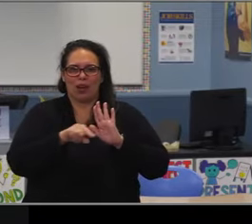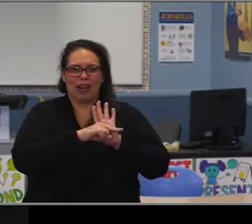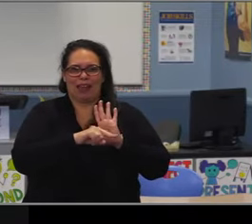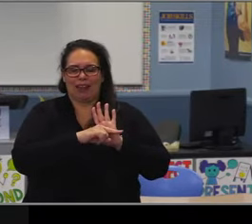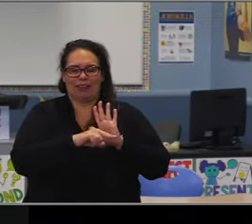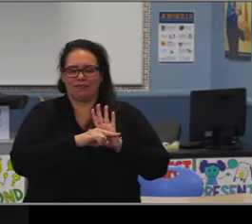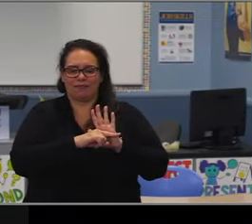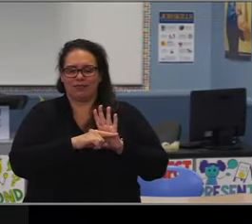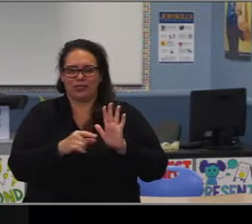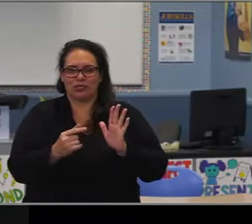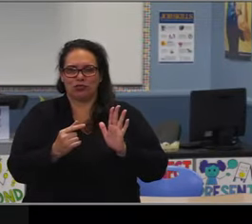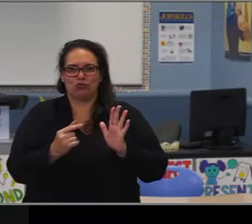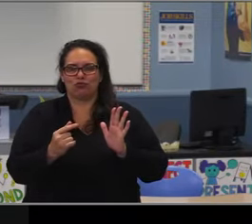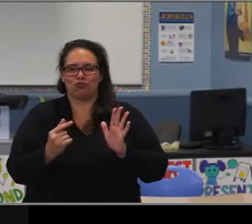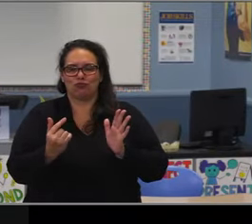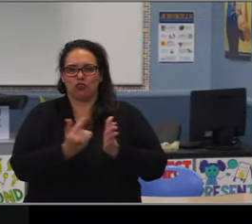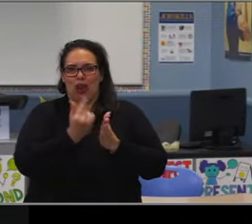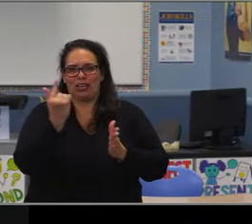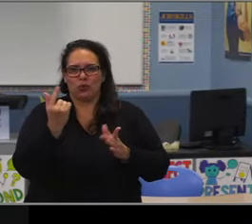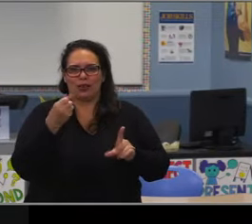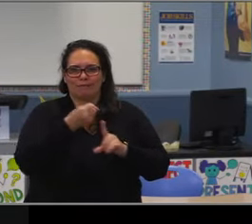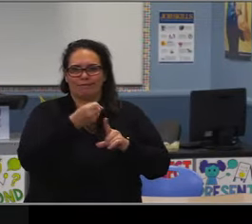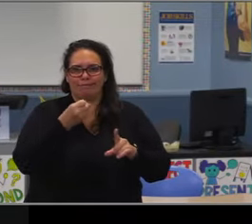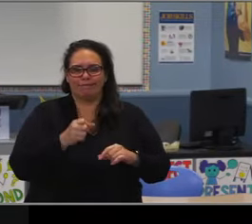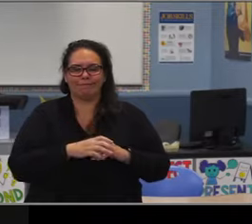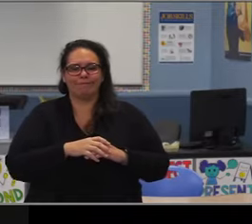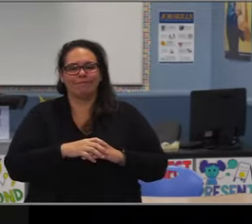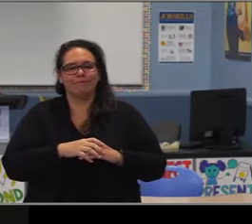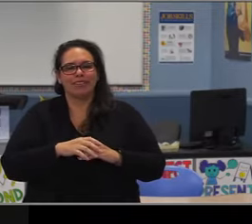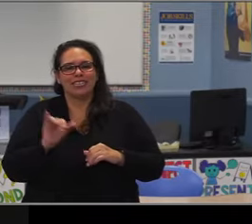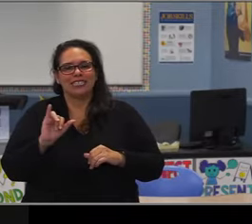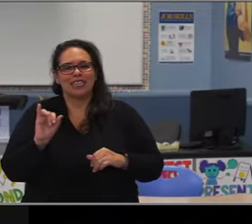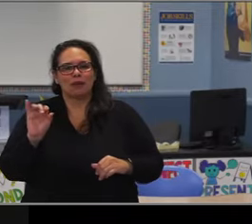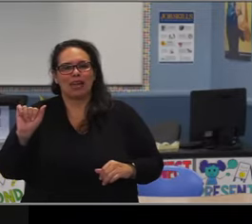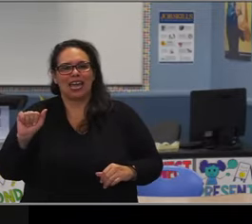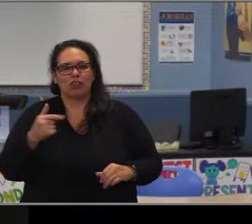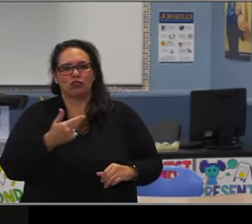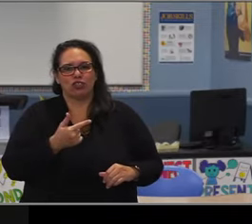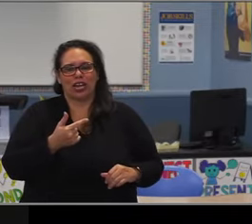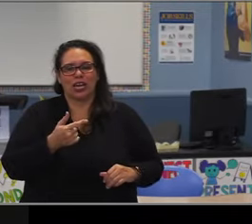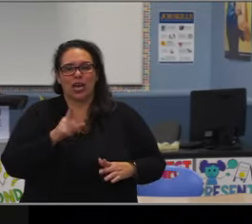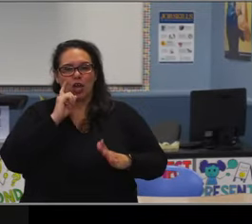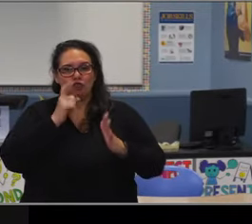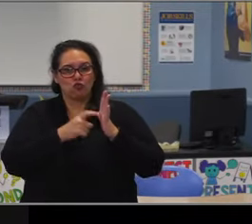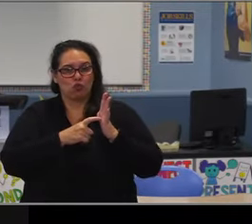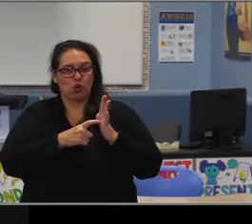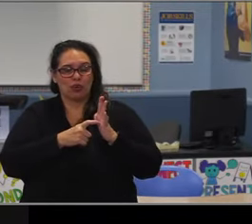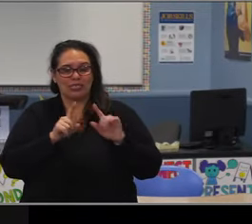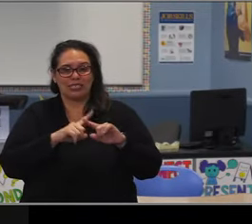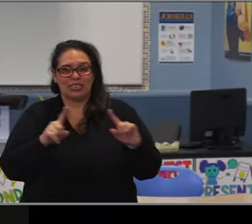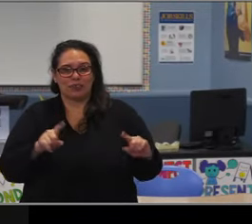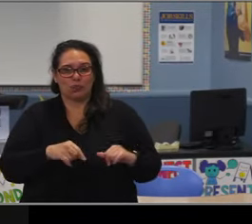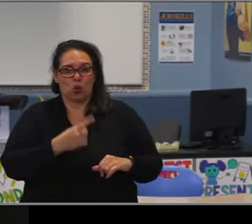and number of students taking AP classes. But at the same time, I think the data slide